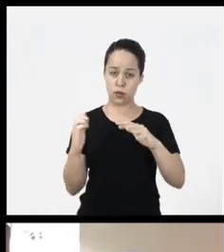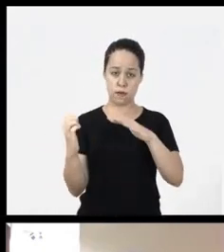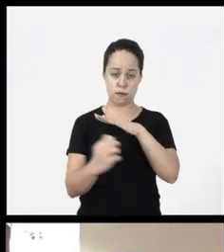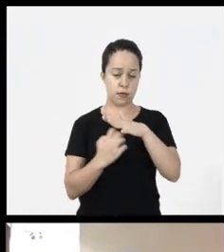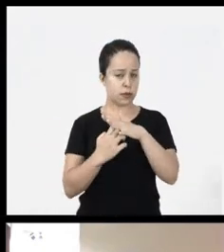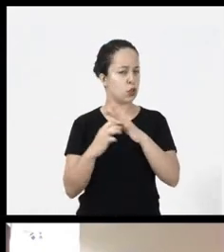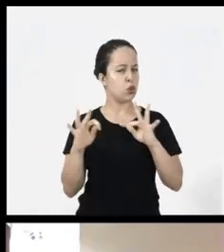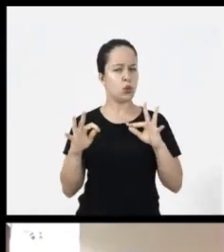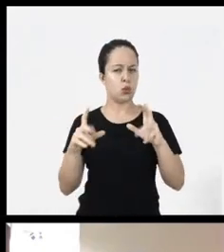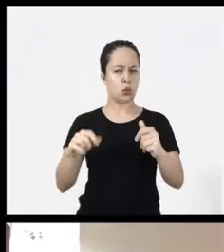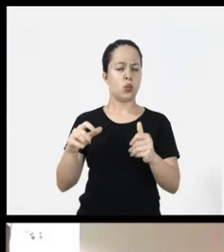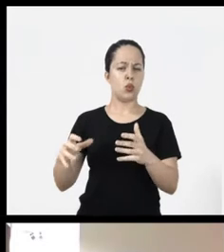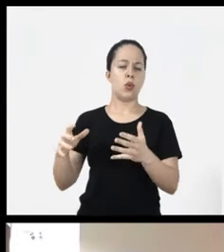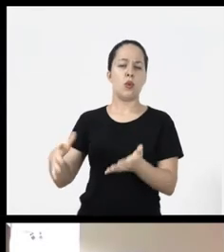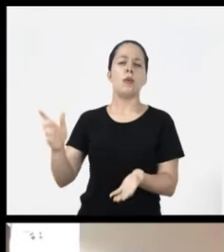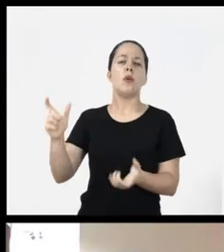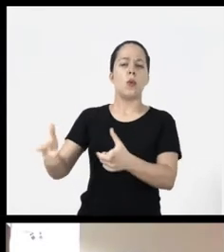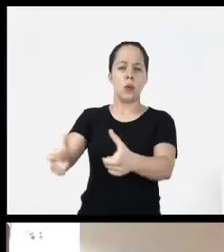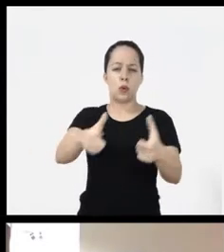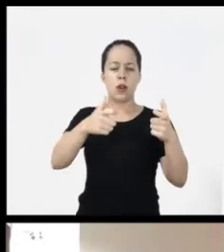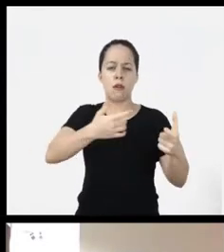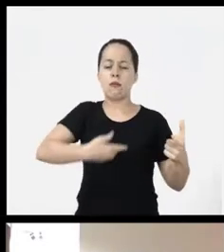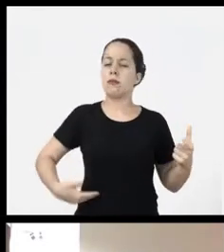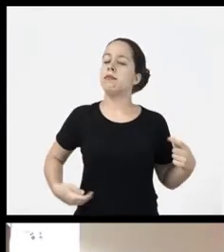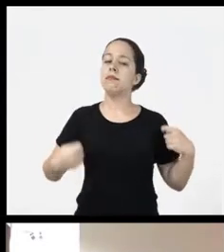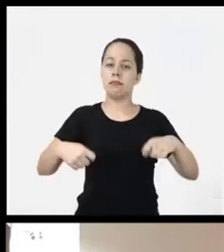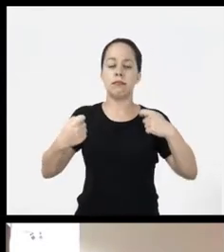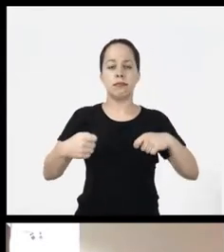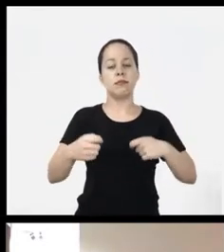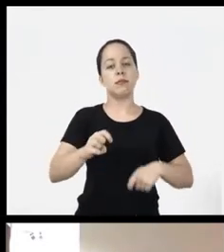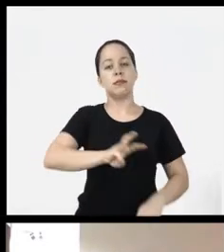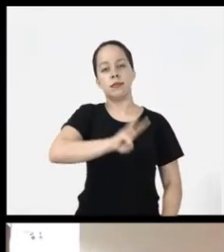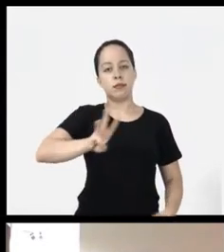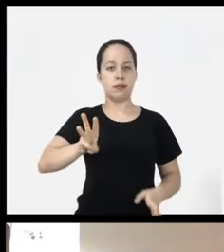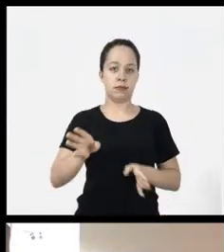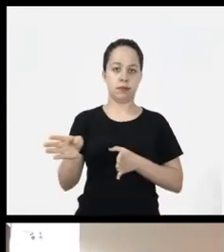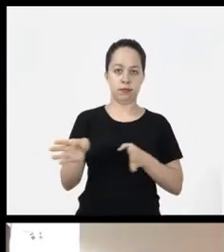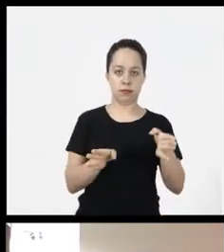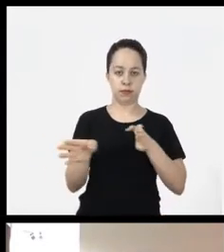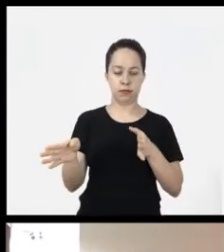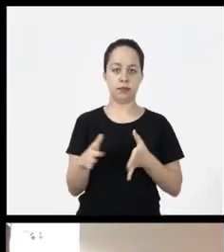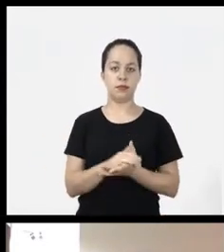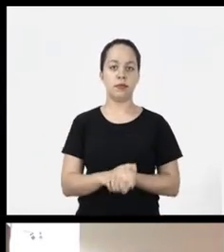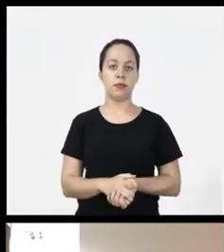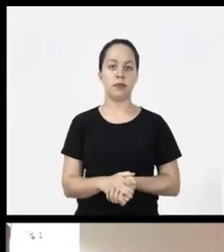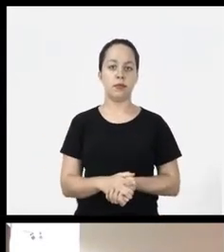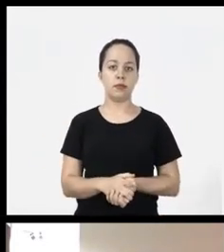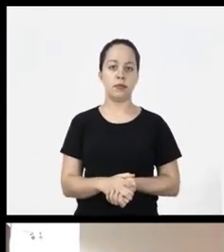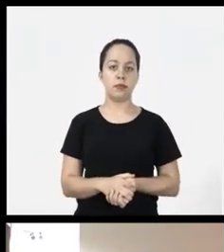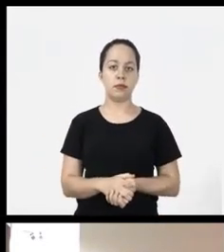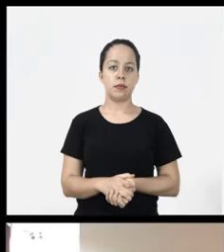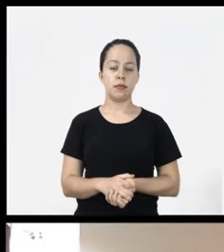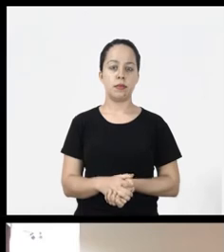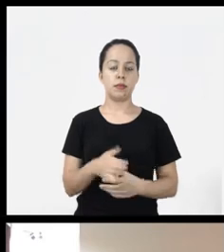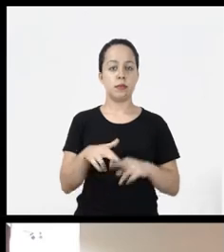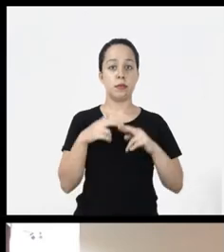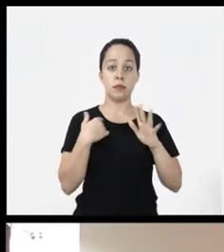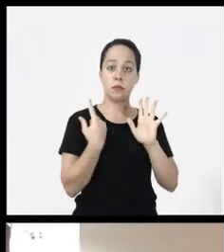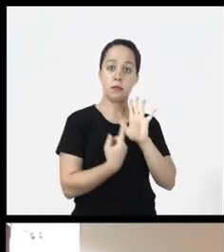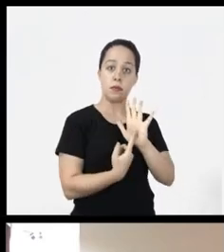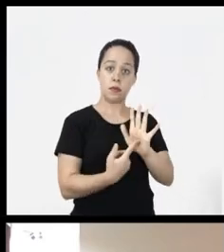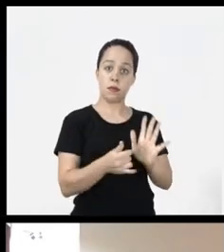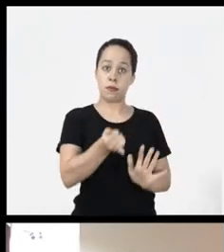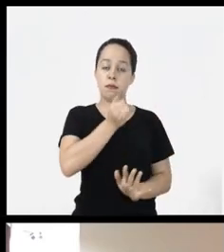companies, all government agencies need to have their website accessible and here I bring examples